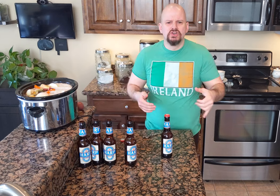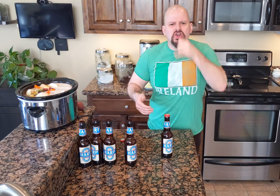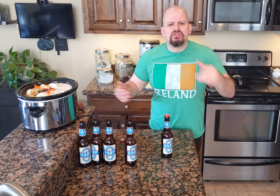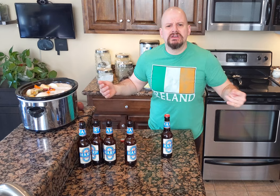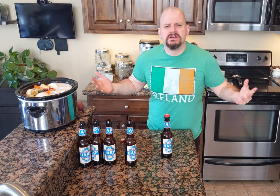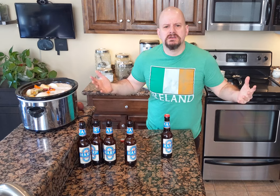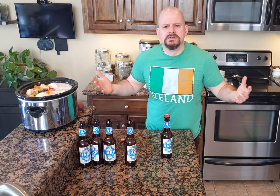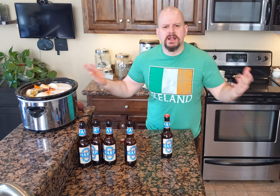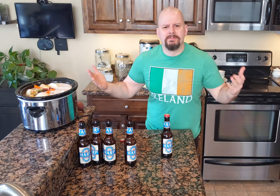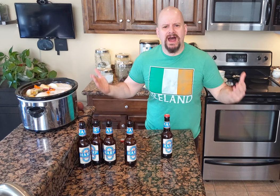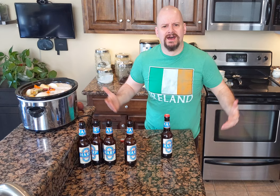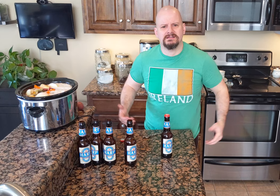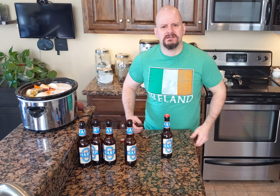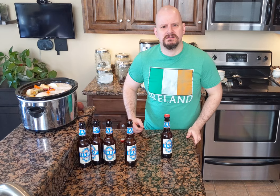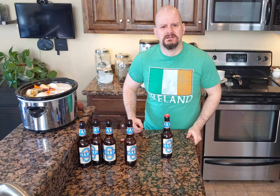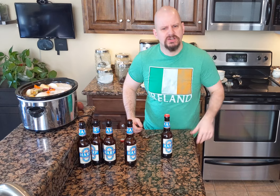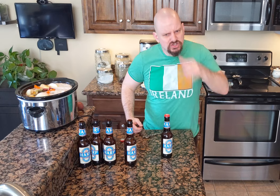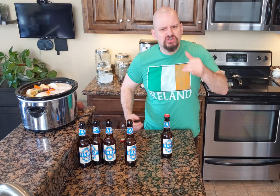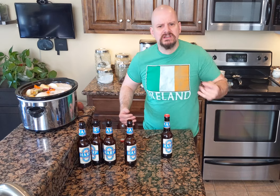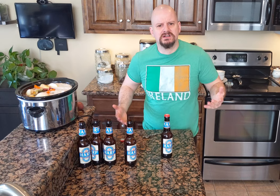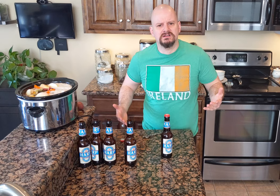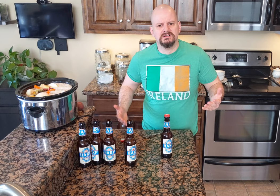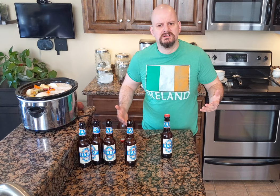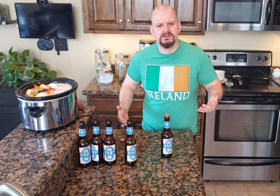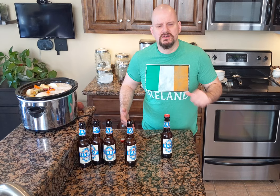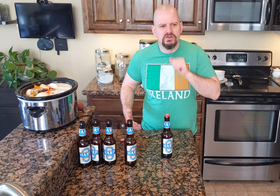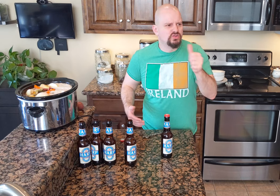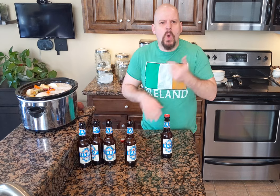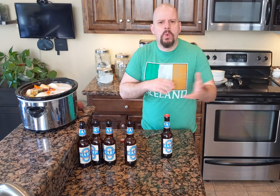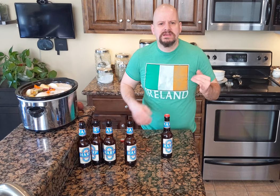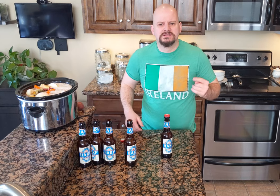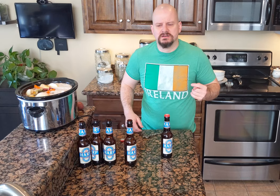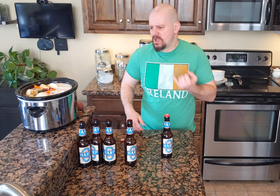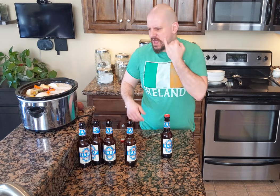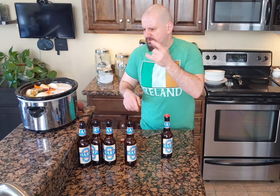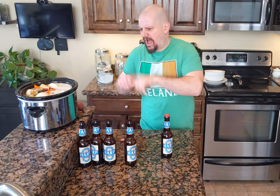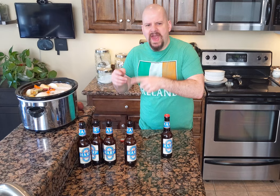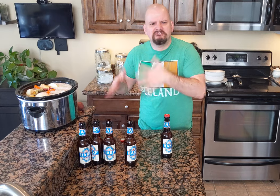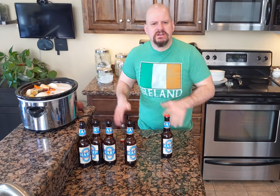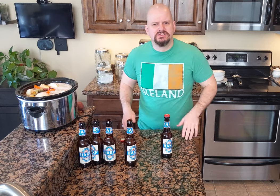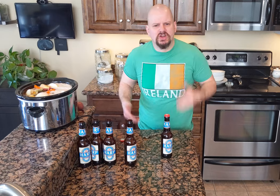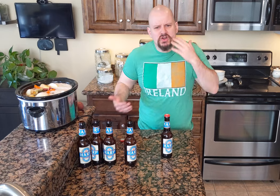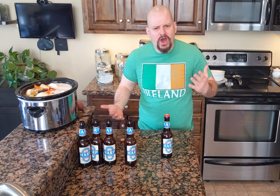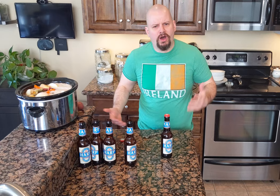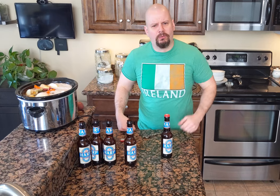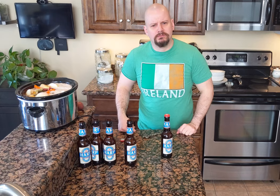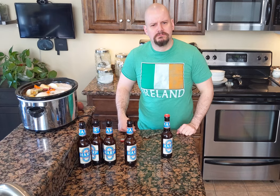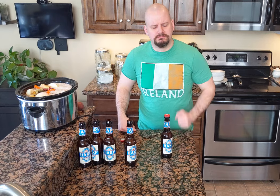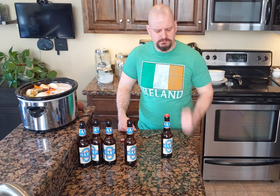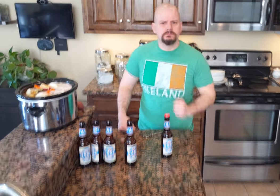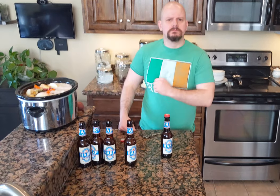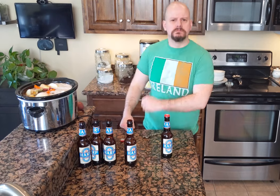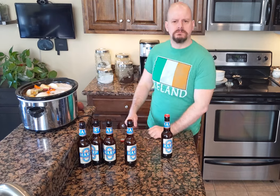Drink it! Come on! Drink! Don't waste it! If you can't put in any more, you know! [POUNDS]